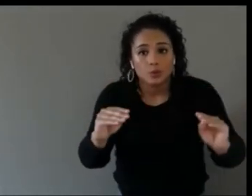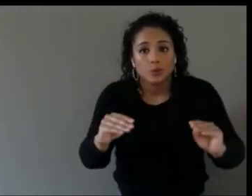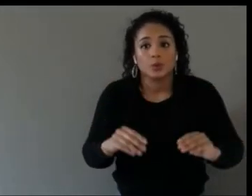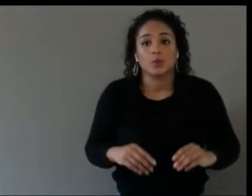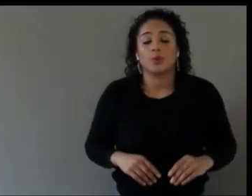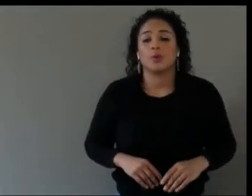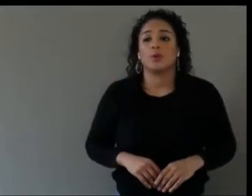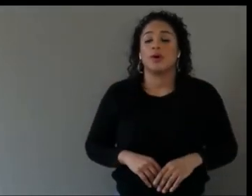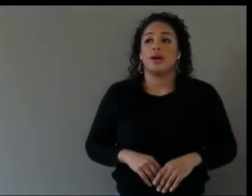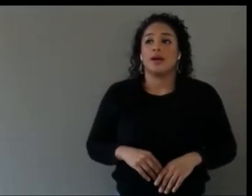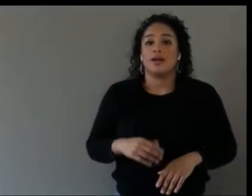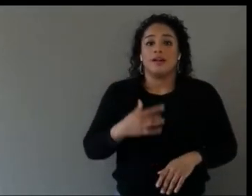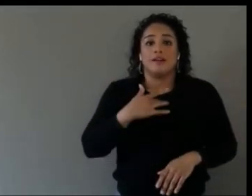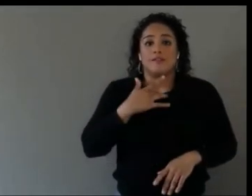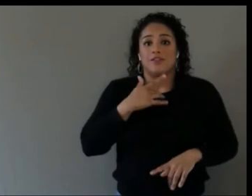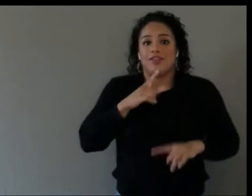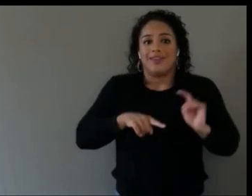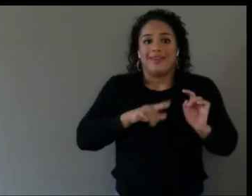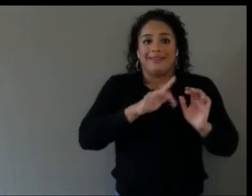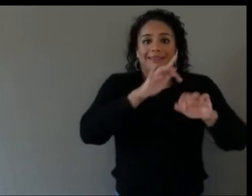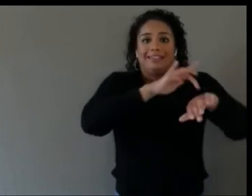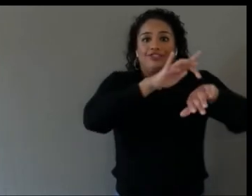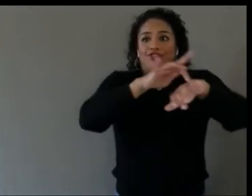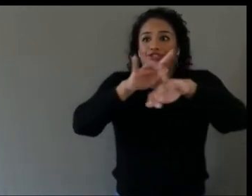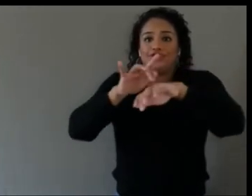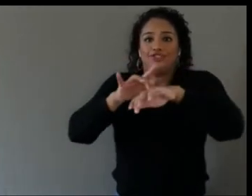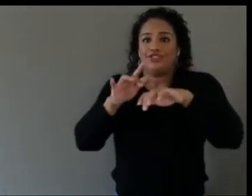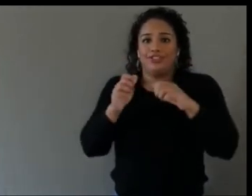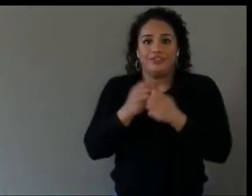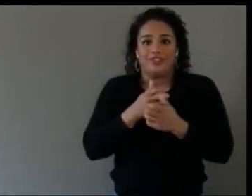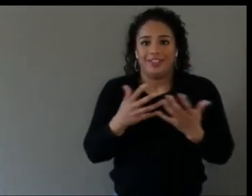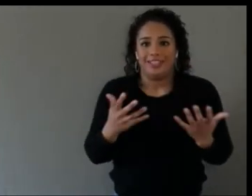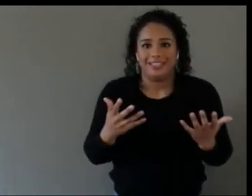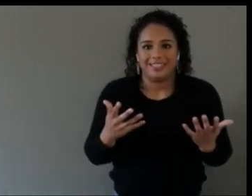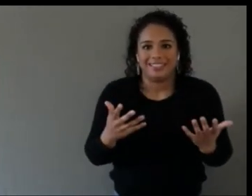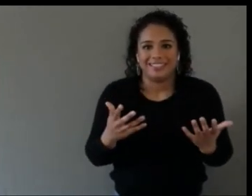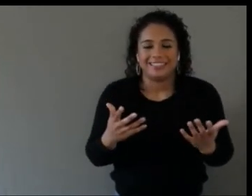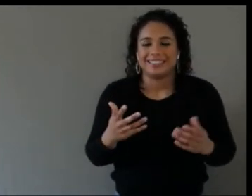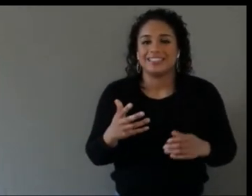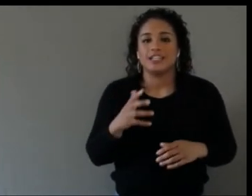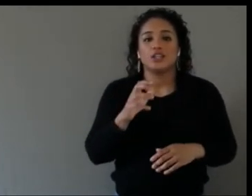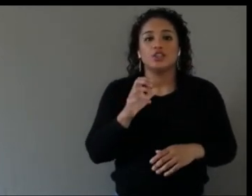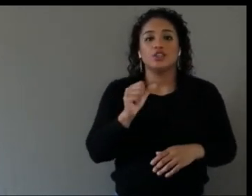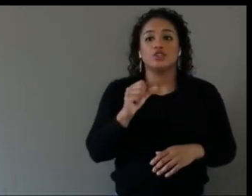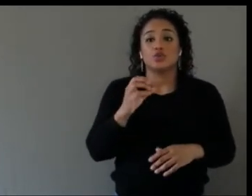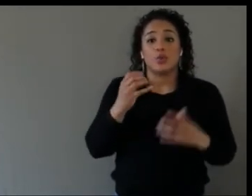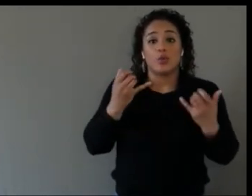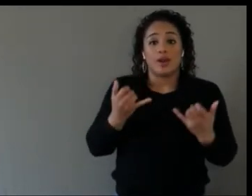can't touch things, so they're investing more in user research in regards to that in ways